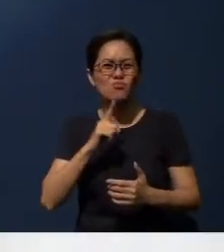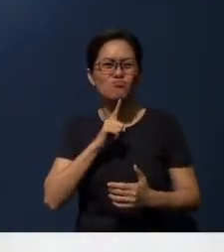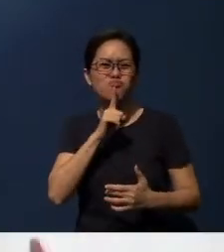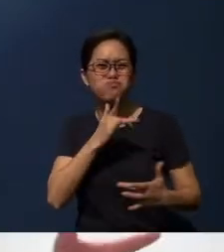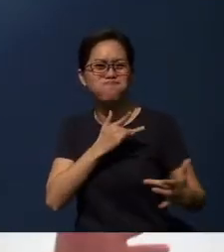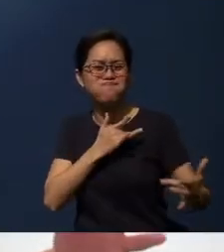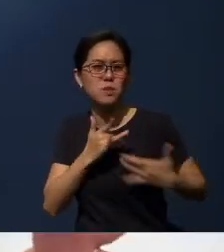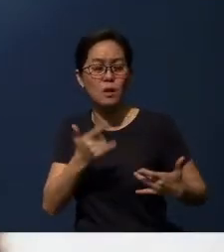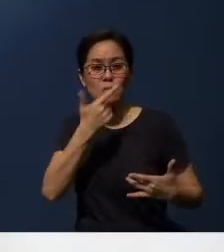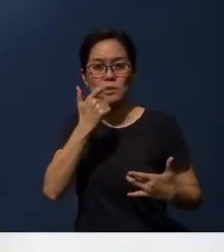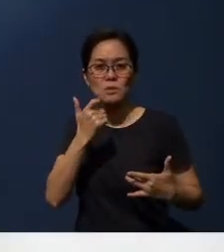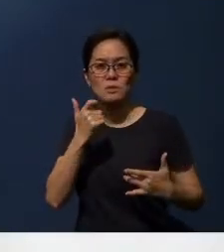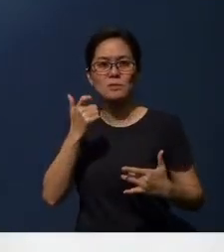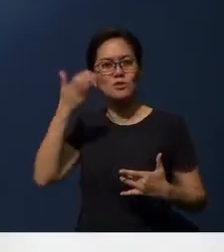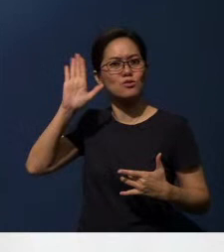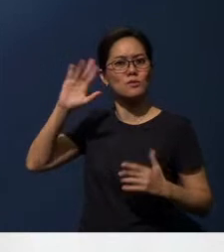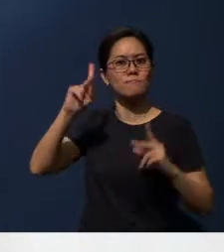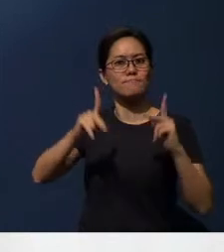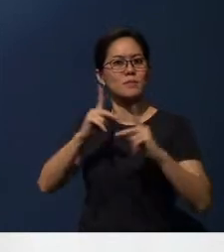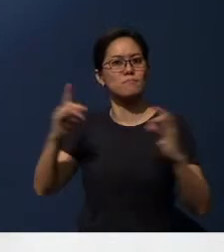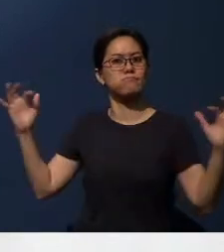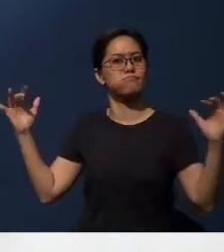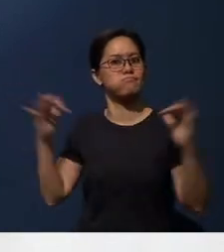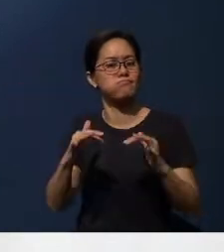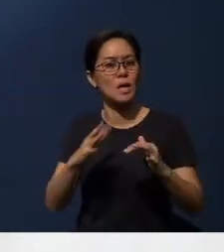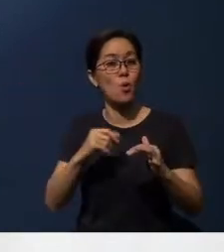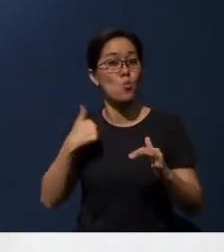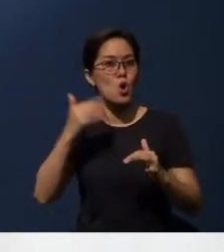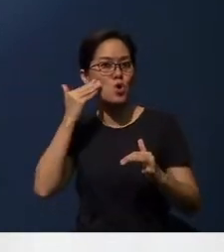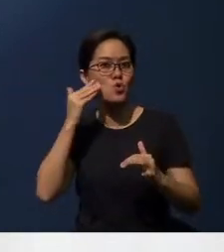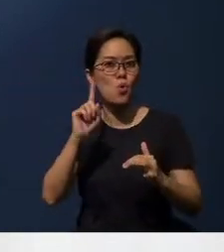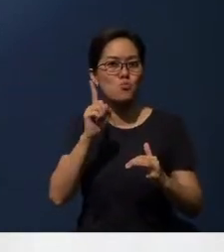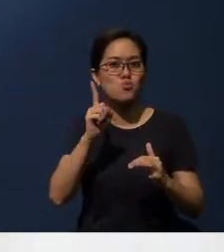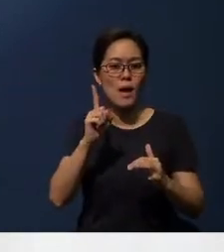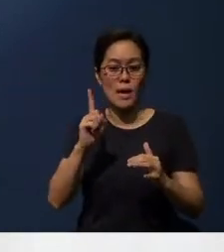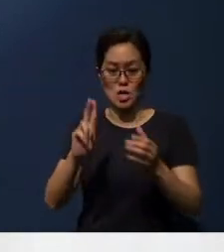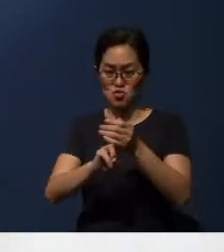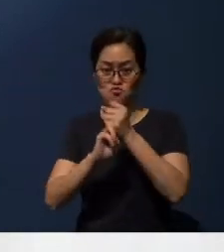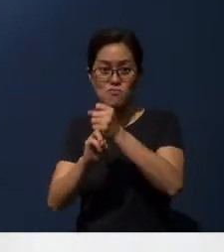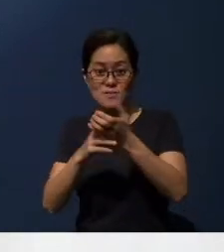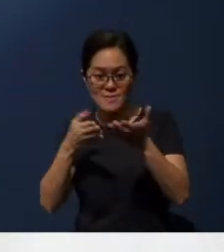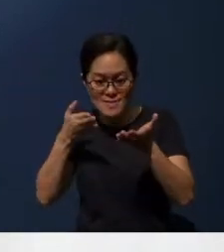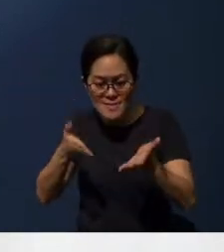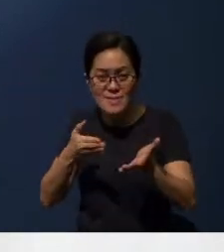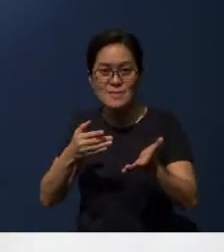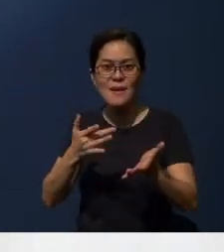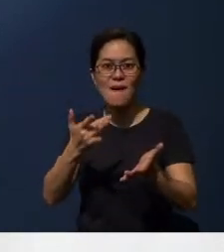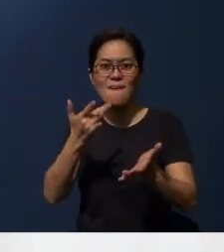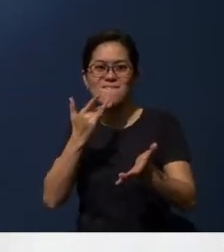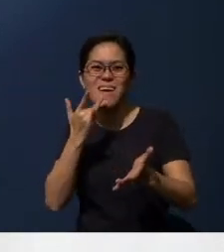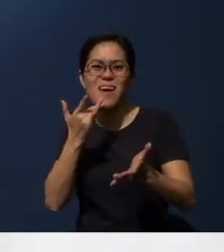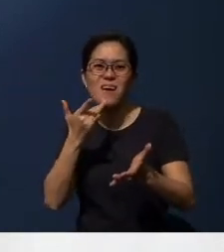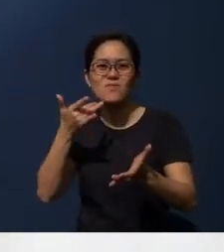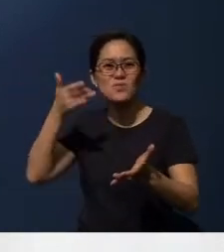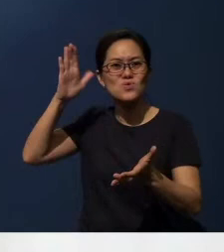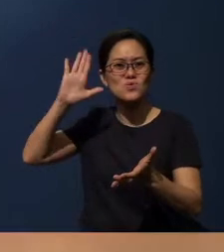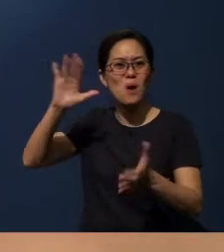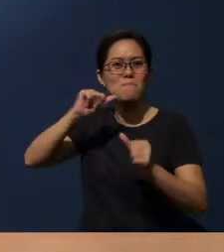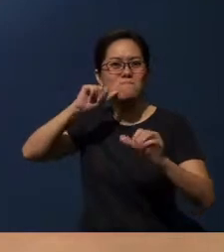because that's going to bring the people of God together. And we know that where there is unity, then there is favor and an outpouring of God's blessing.